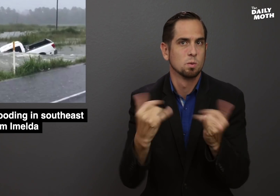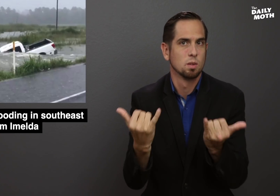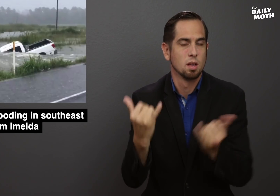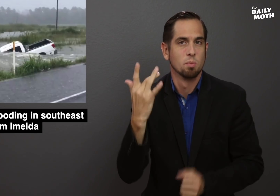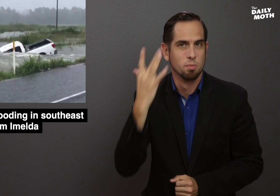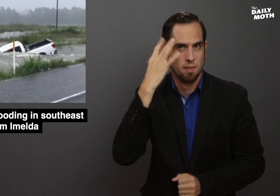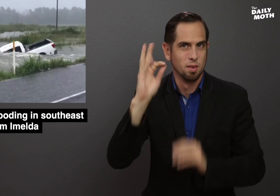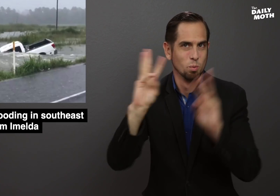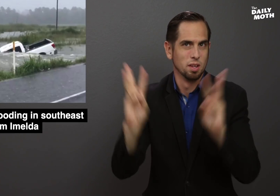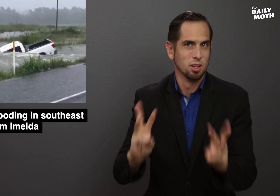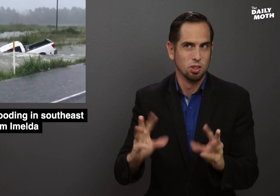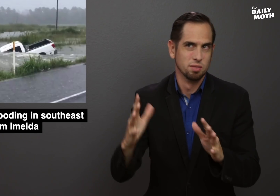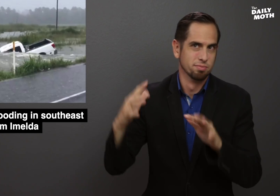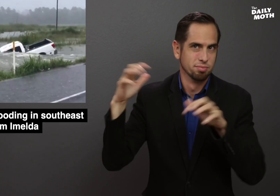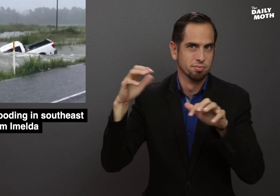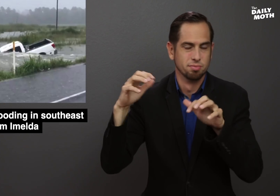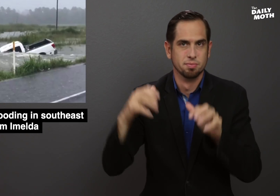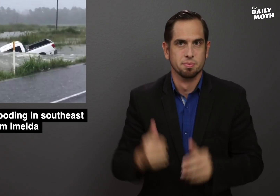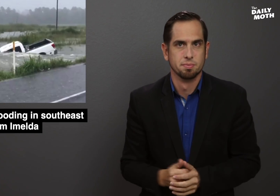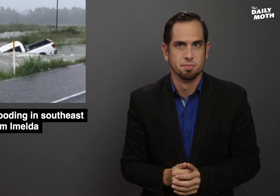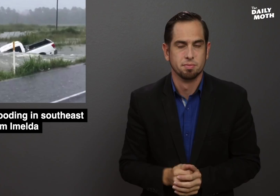today due to weather conditions.